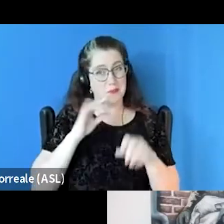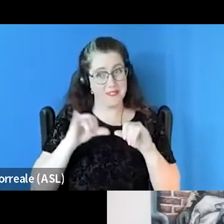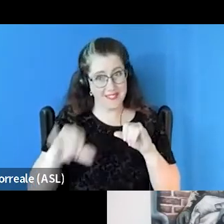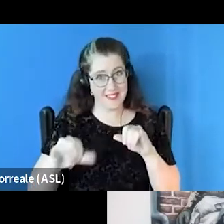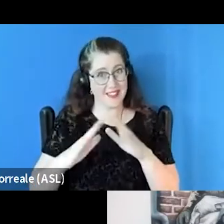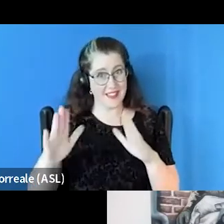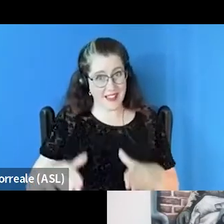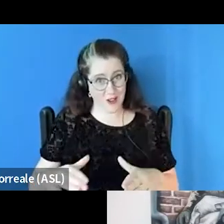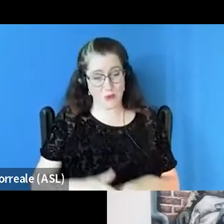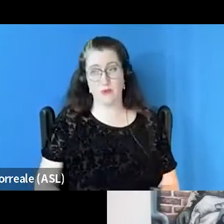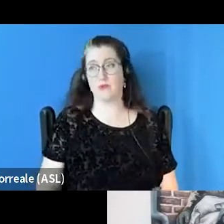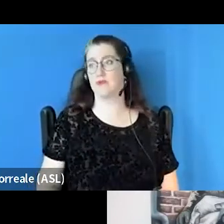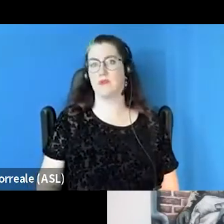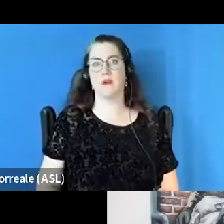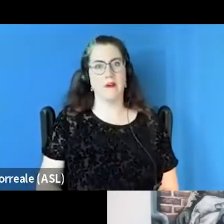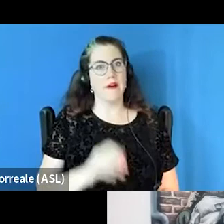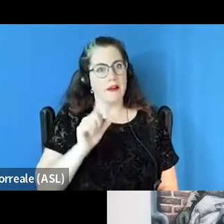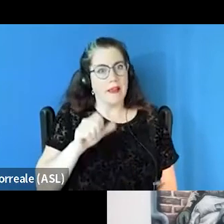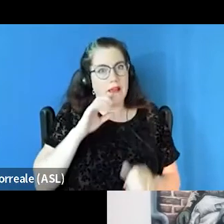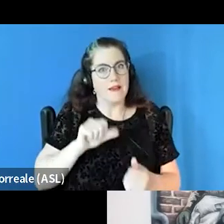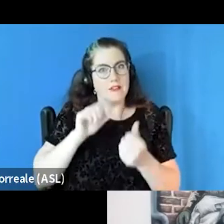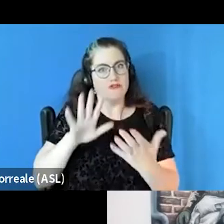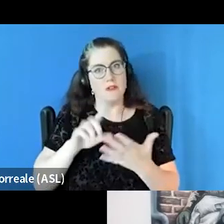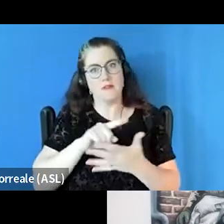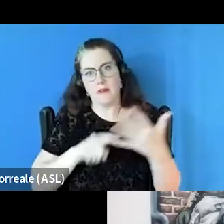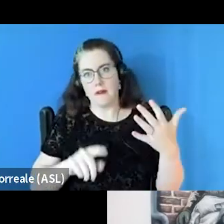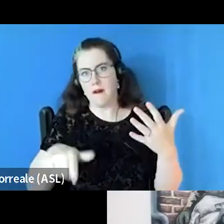People are able to address those underlying behavioral health issues.